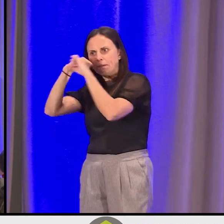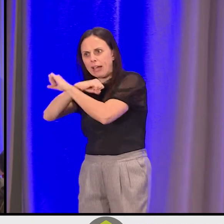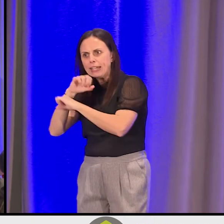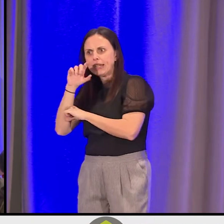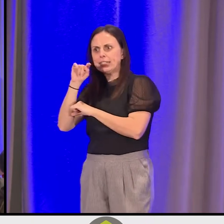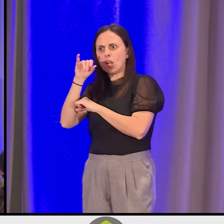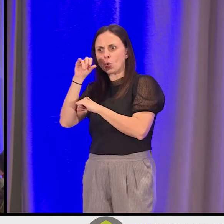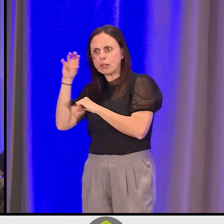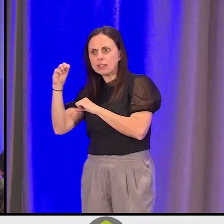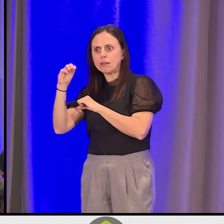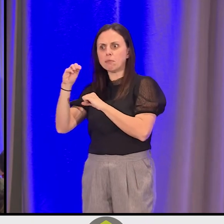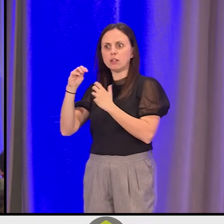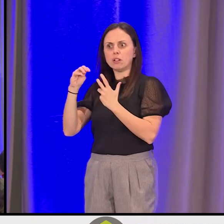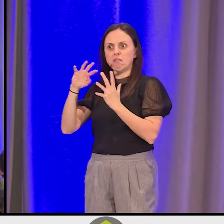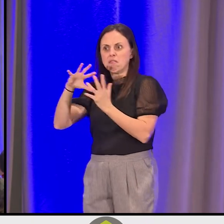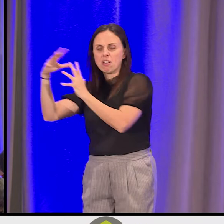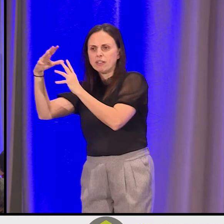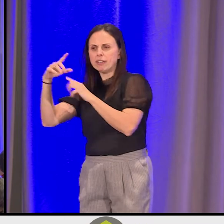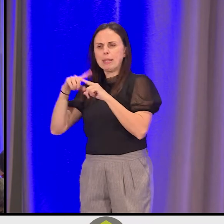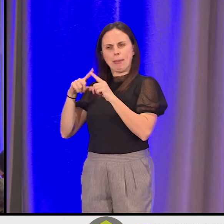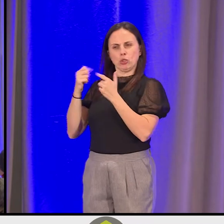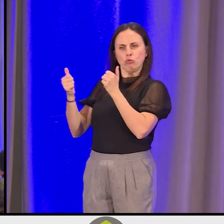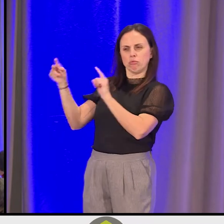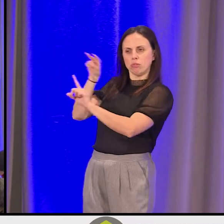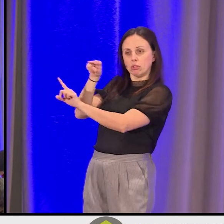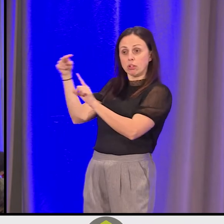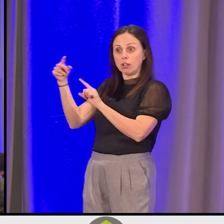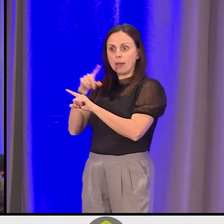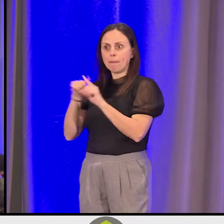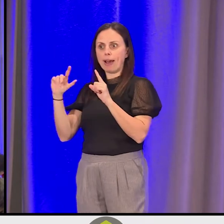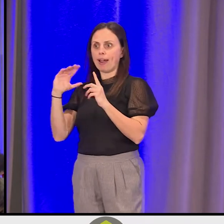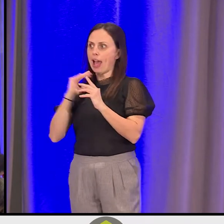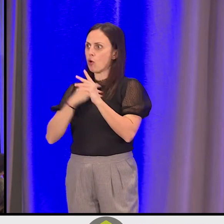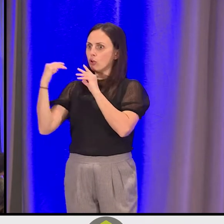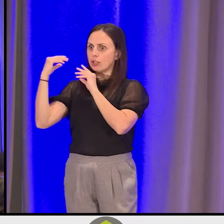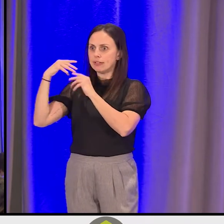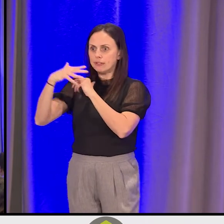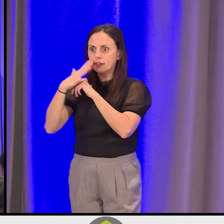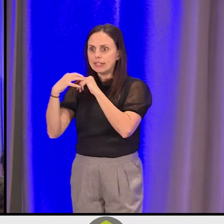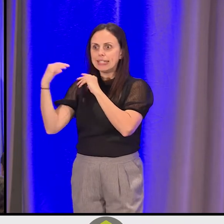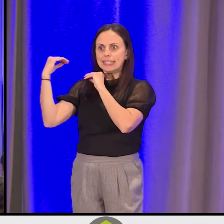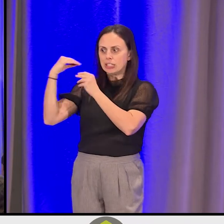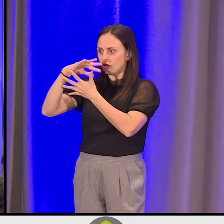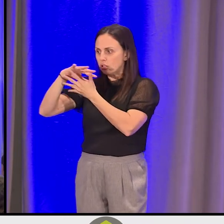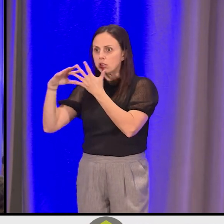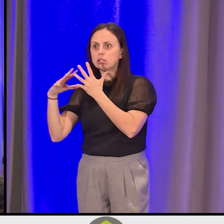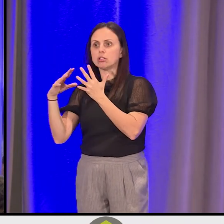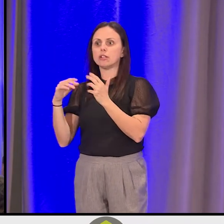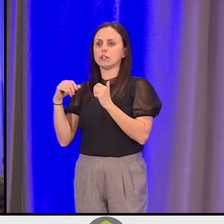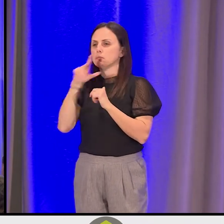Just depends which side you're looking on. And our teachings are [Indigenous language] Did I say that right?